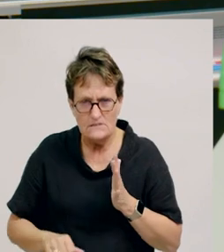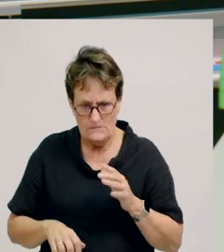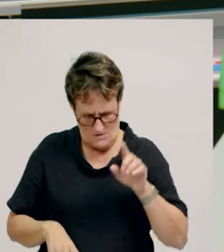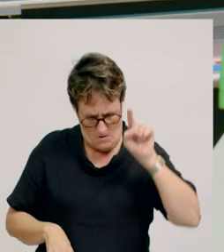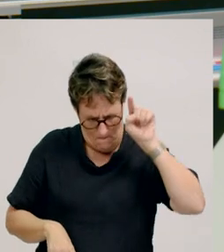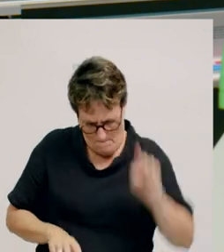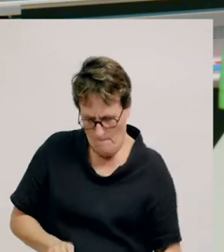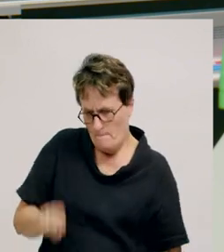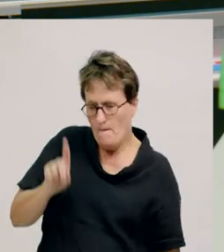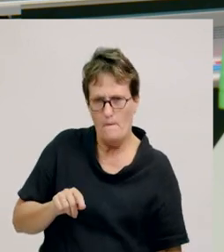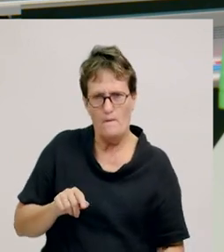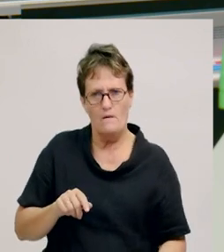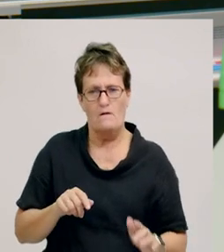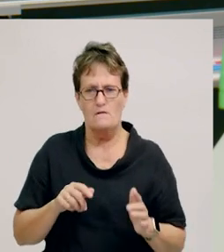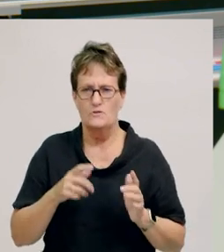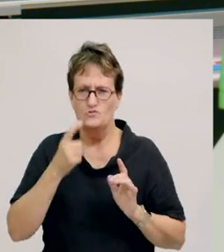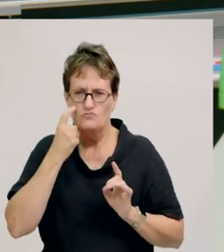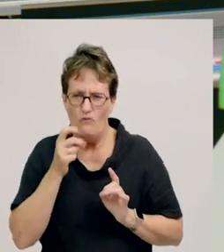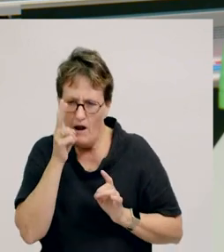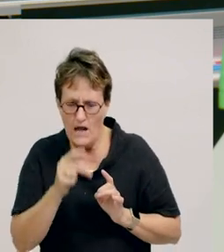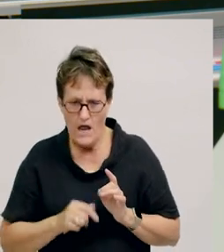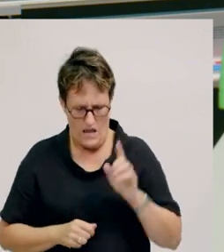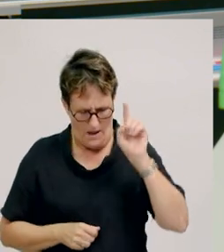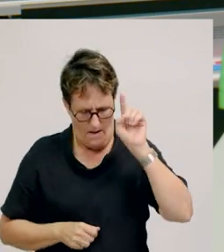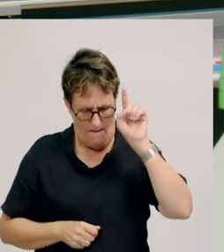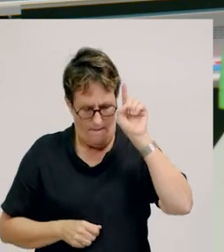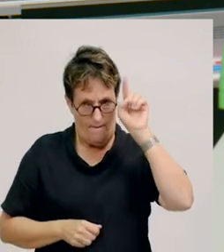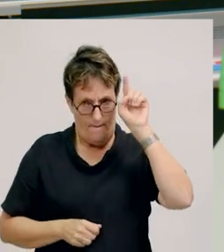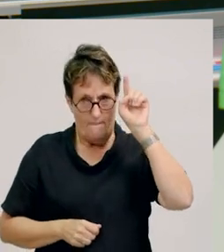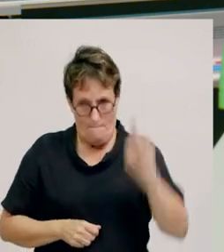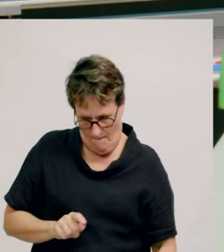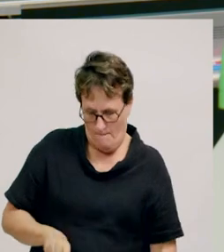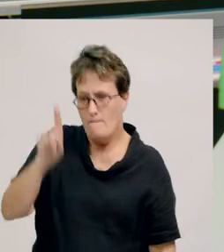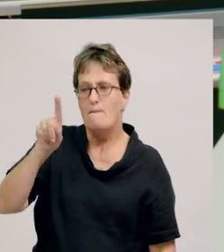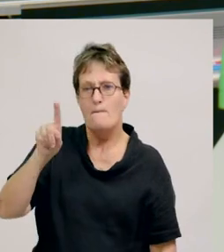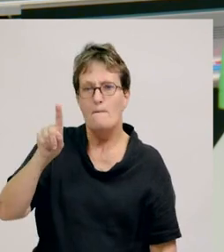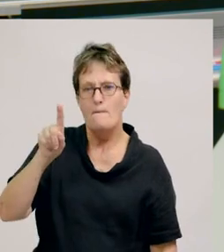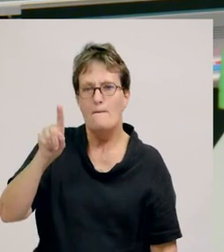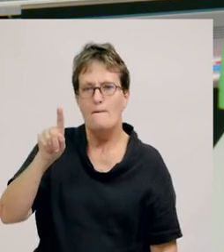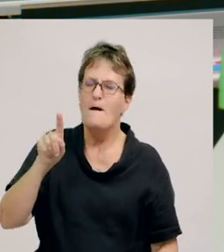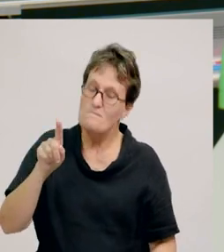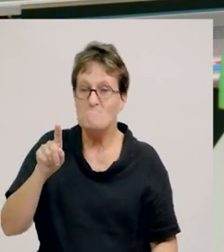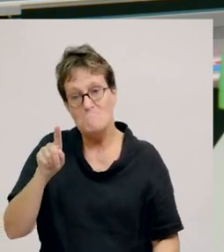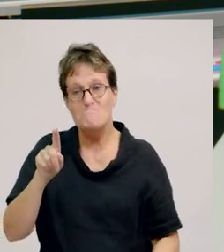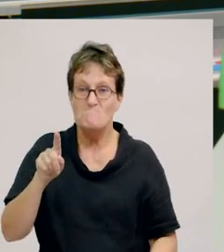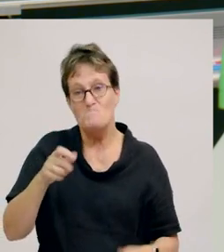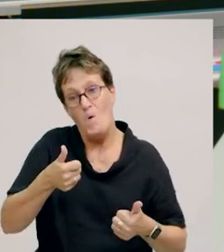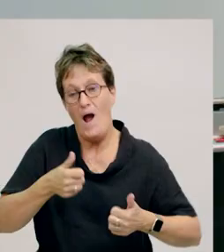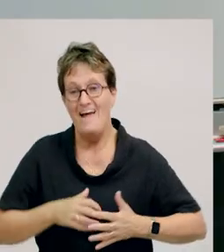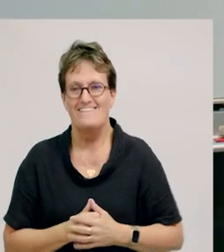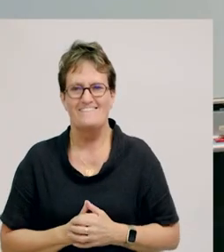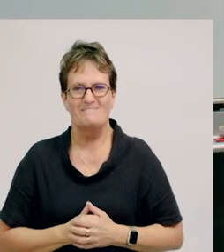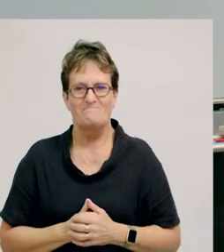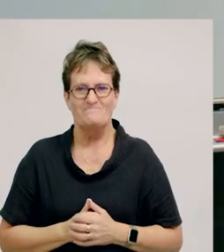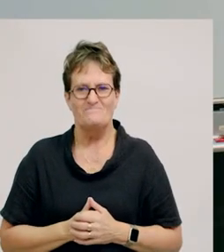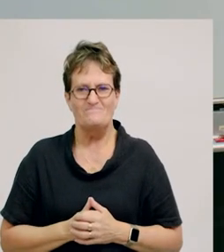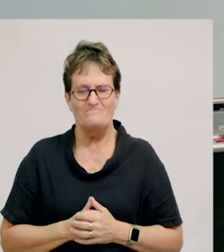Hm, that’s close. I had to push a lot harder. I’ll have one more go.